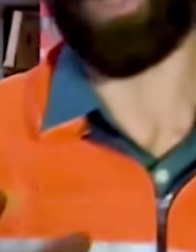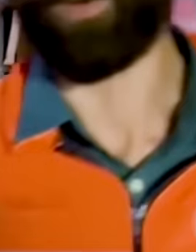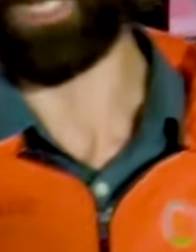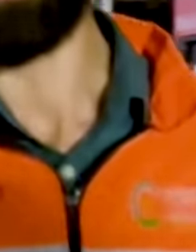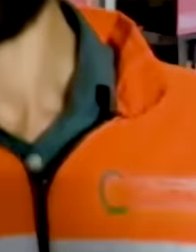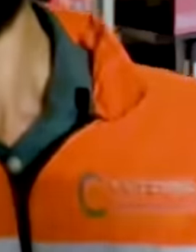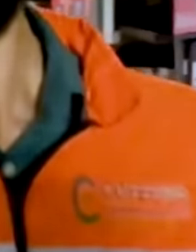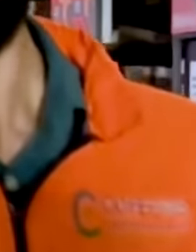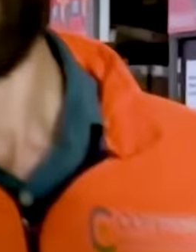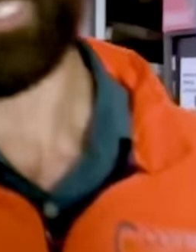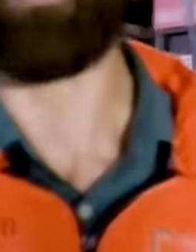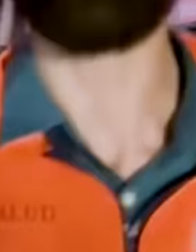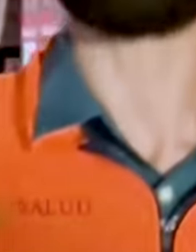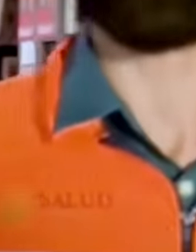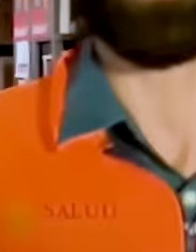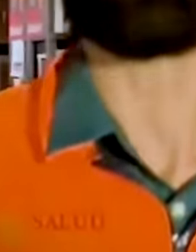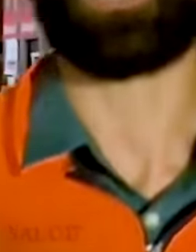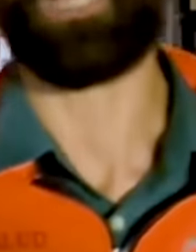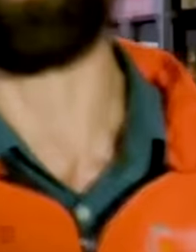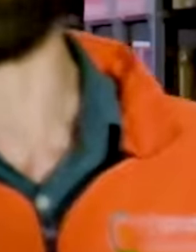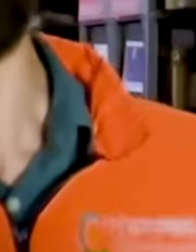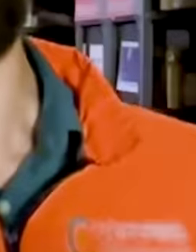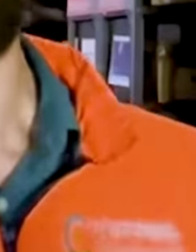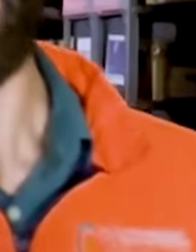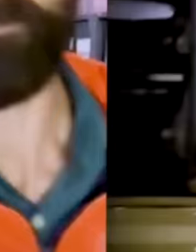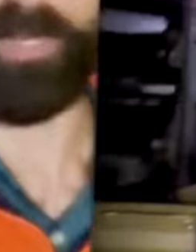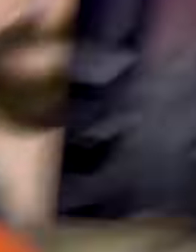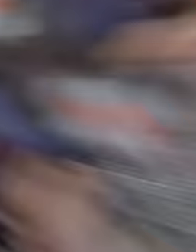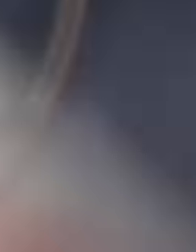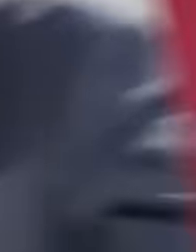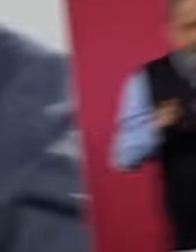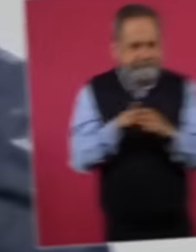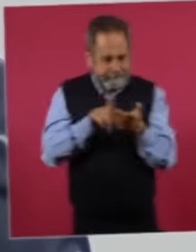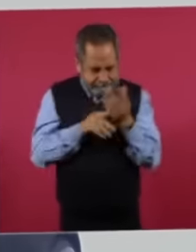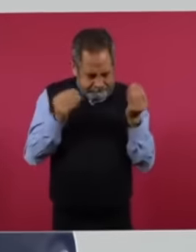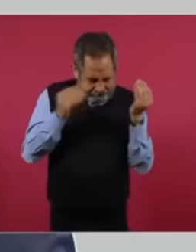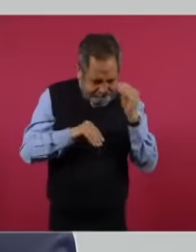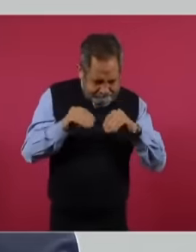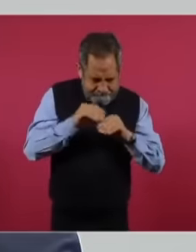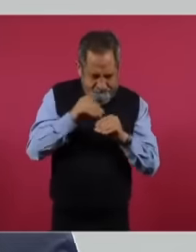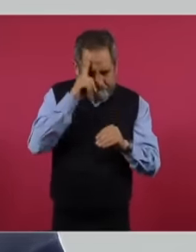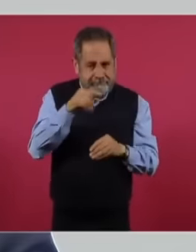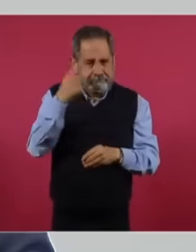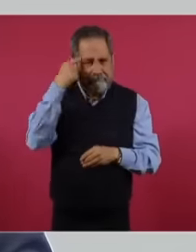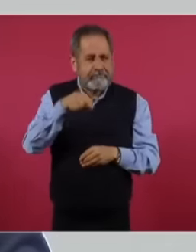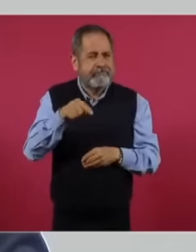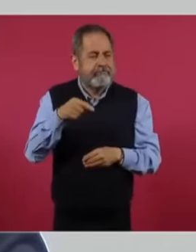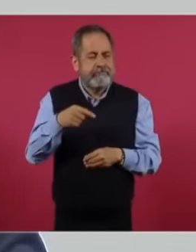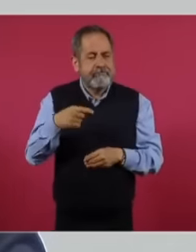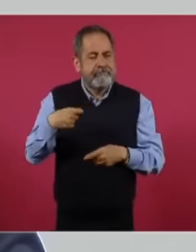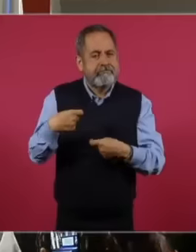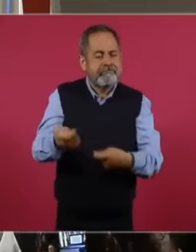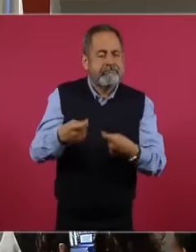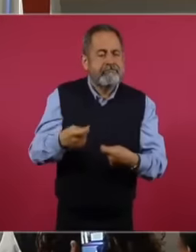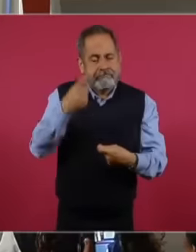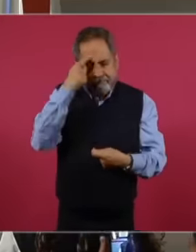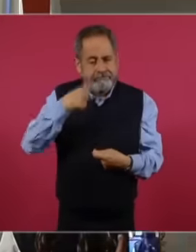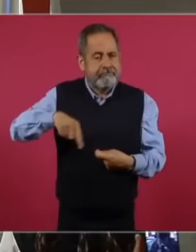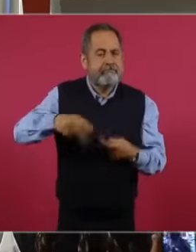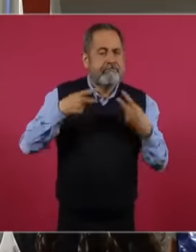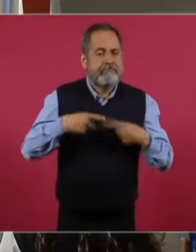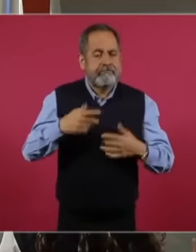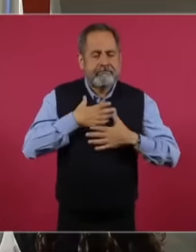agency and today at the press conference they exposed the modus operandi of the